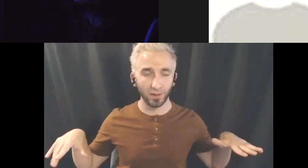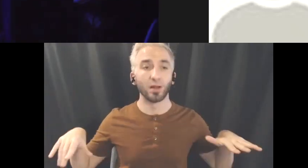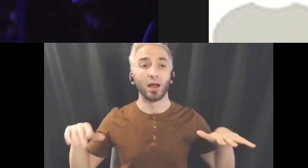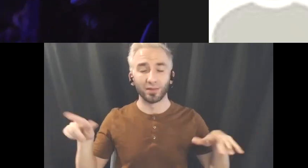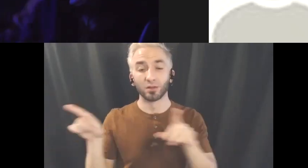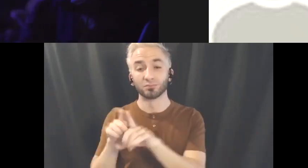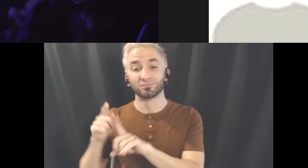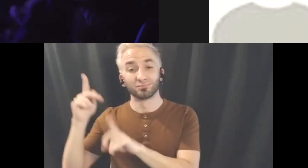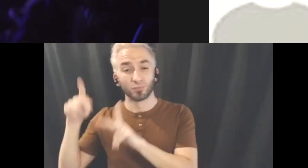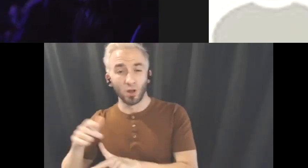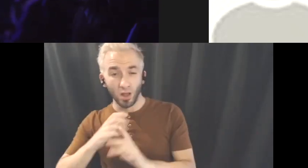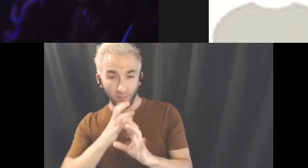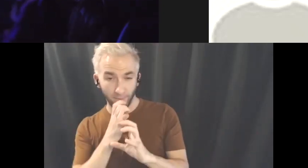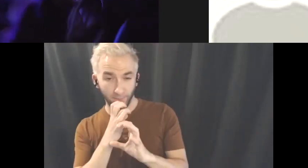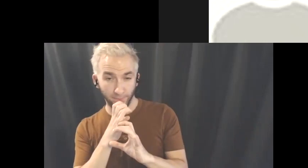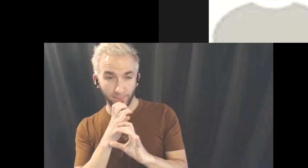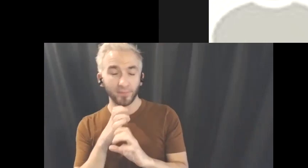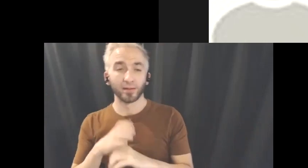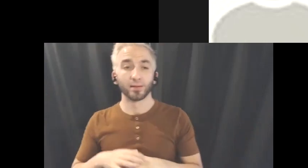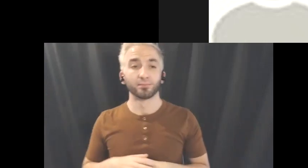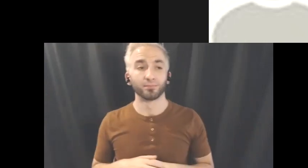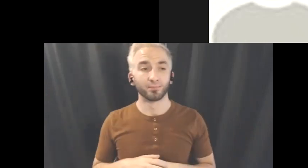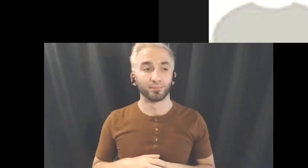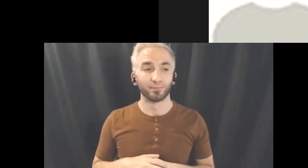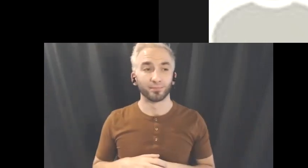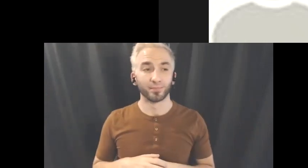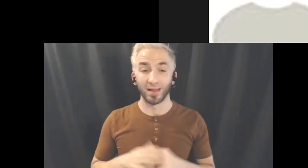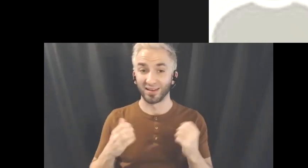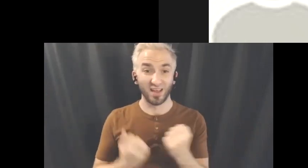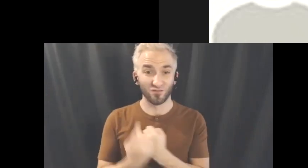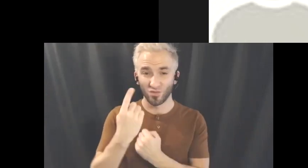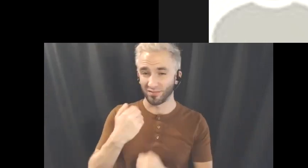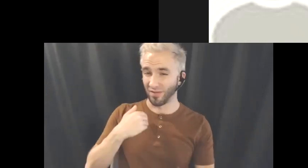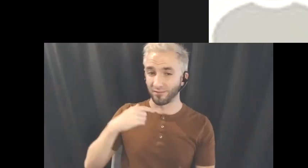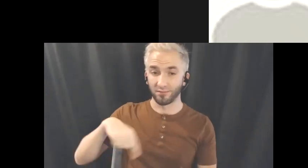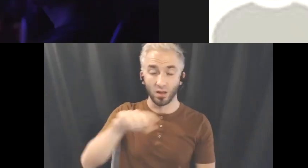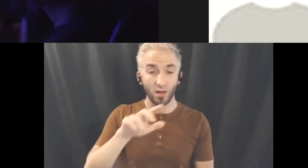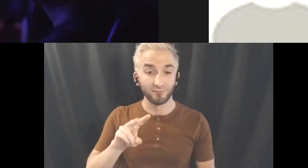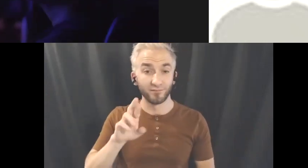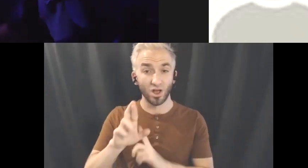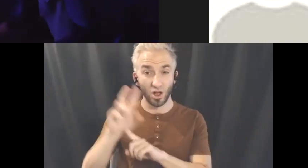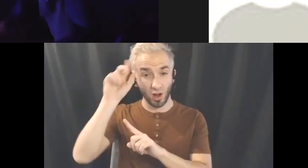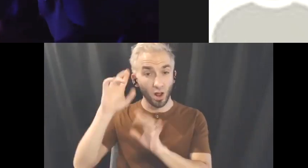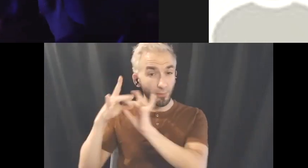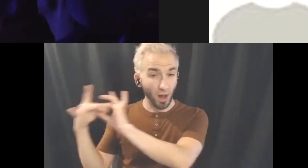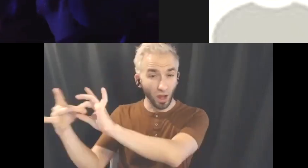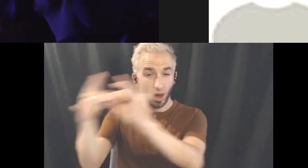live improvisational performance and everybody had their VR headset network together so they all saw the same visuals.